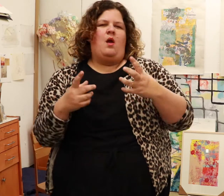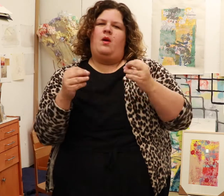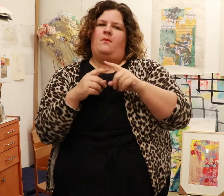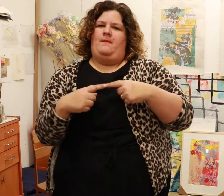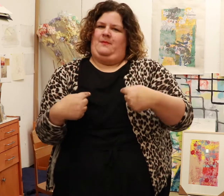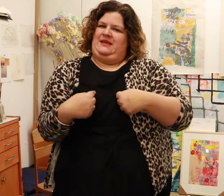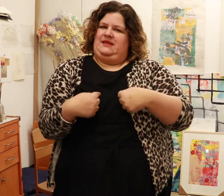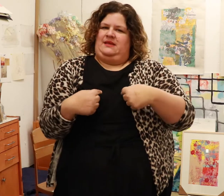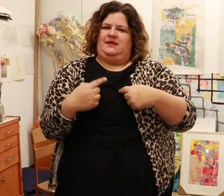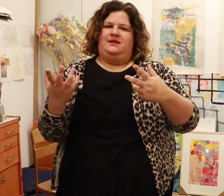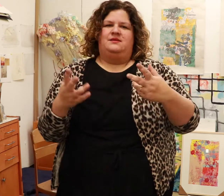I wanted my work to be more about me.